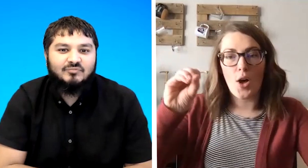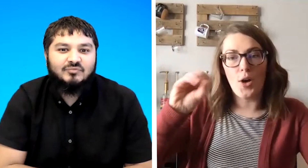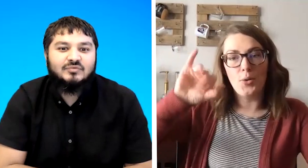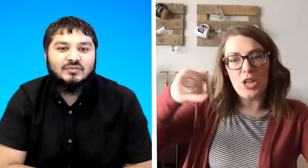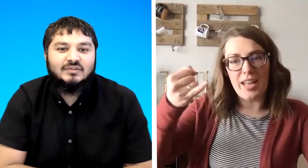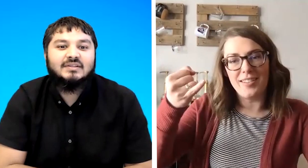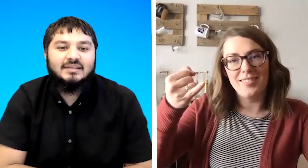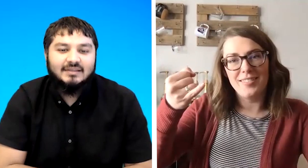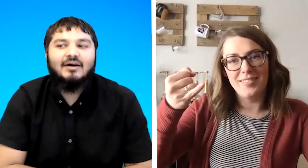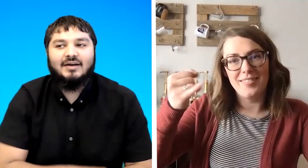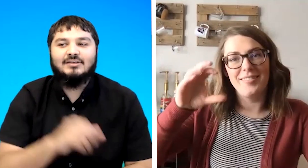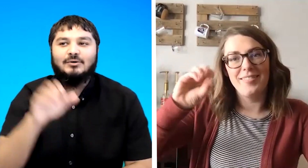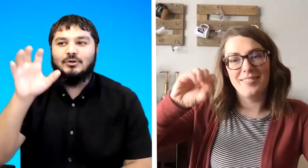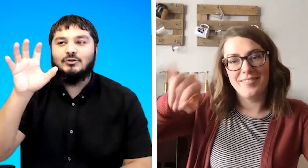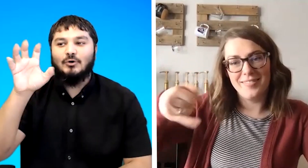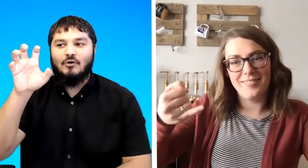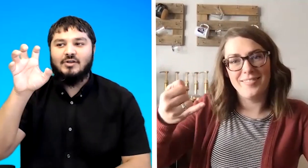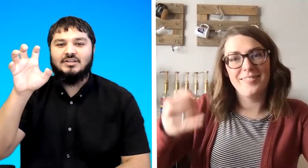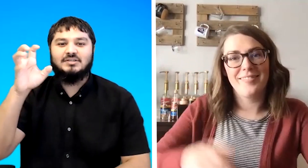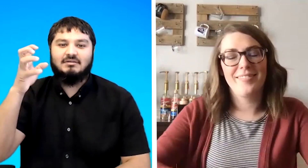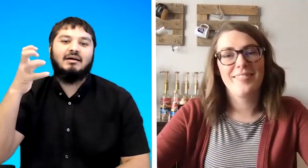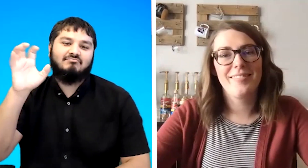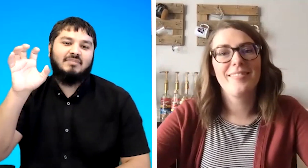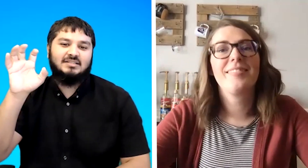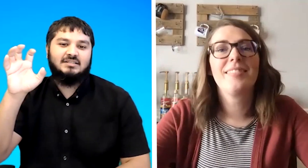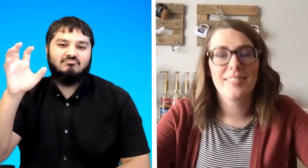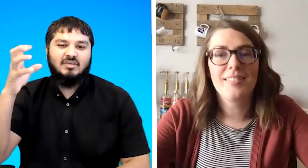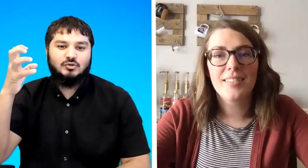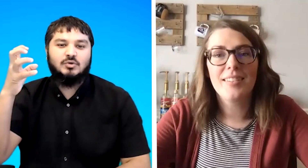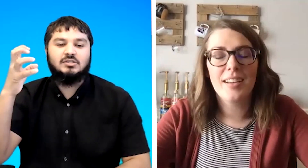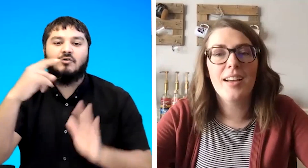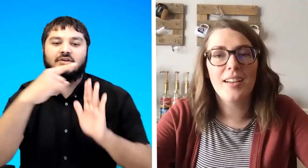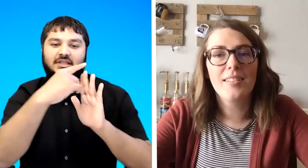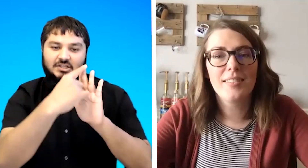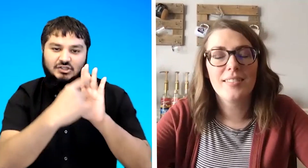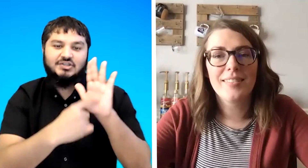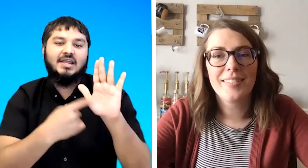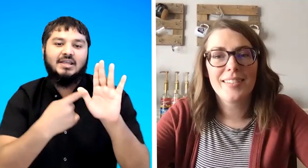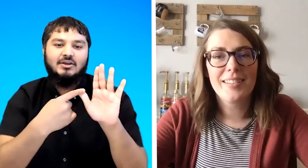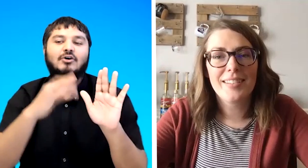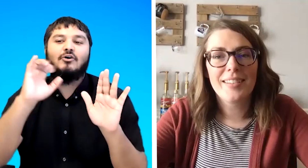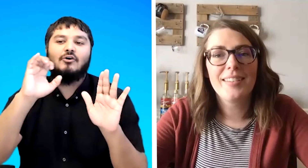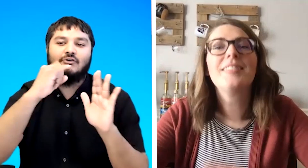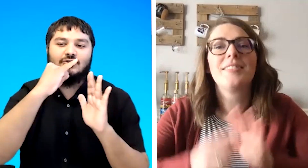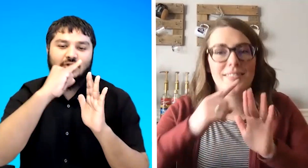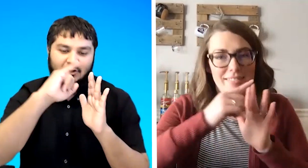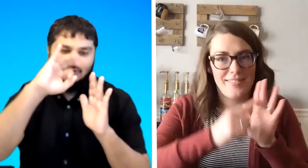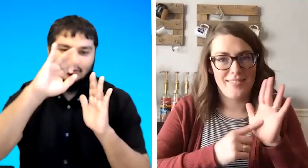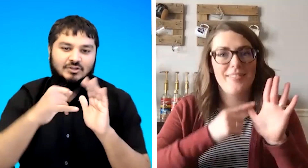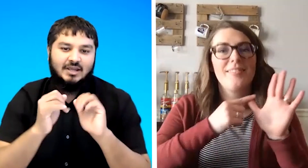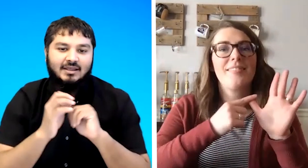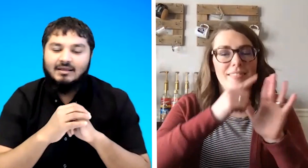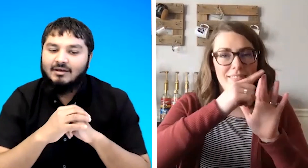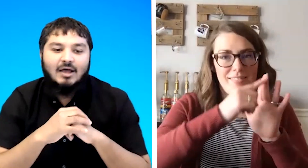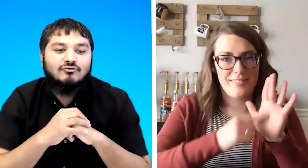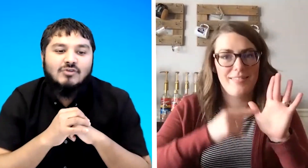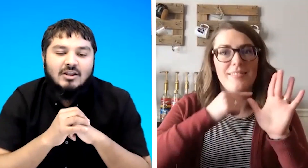oj okay so we do orange like as in like squeezing that then j orange and you do the j i was really